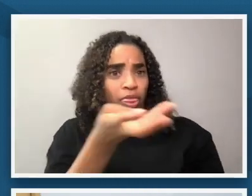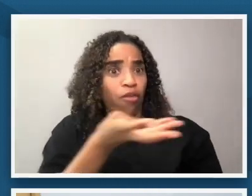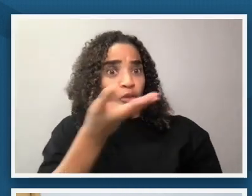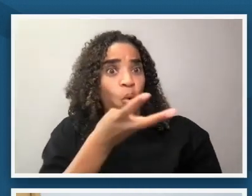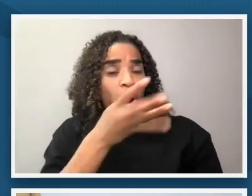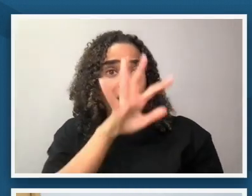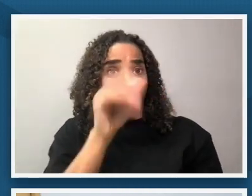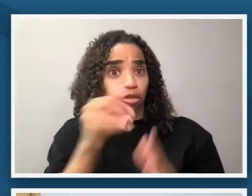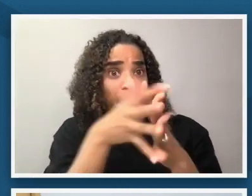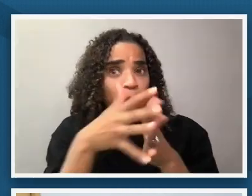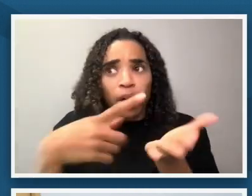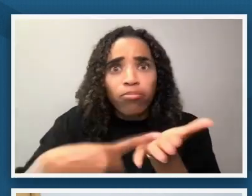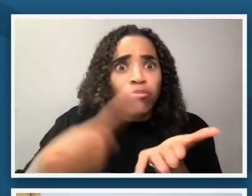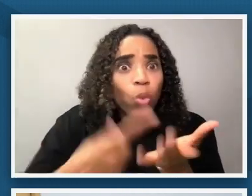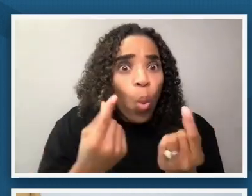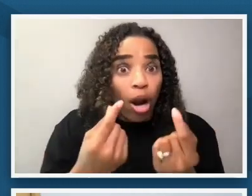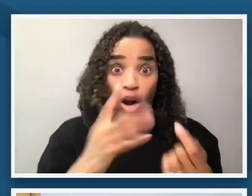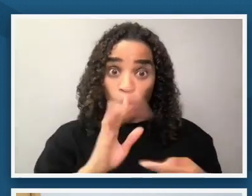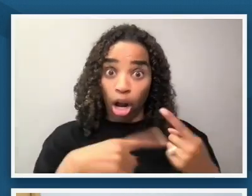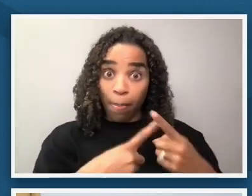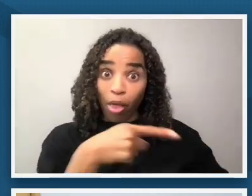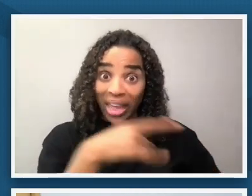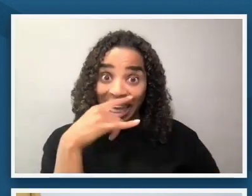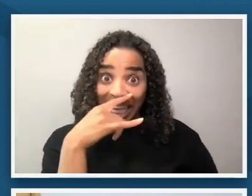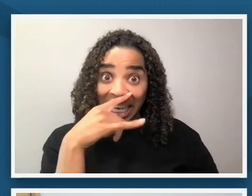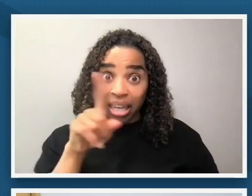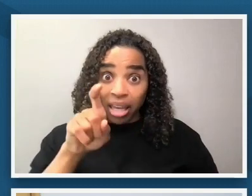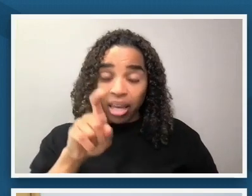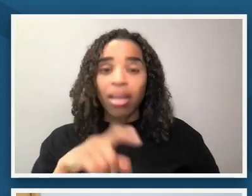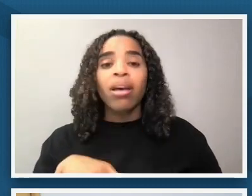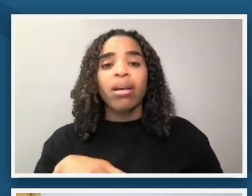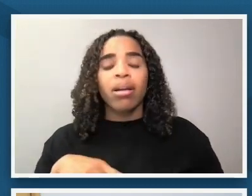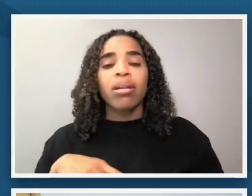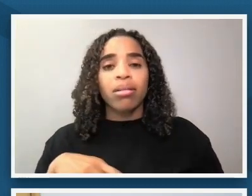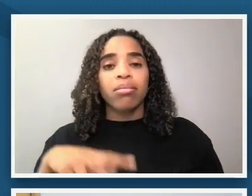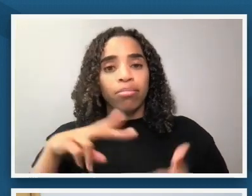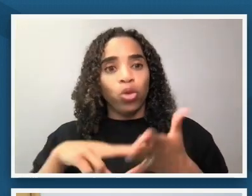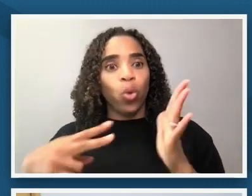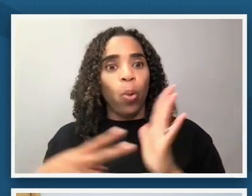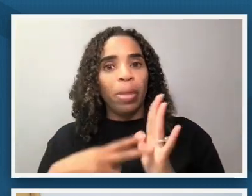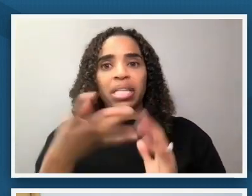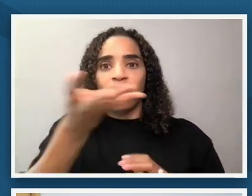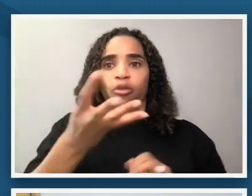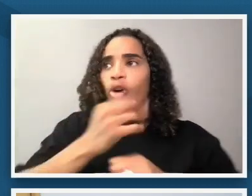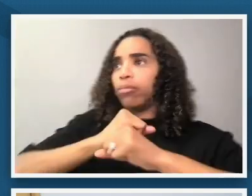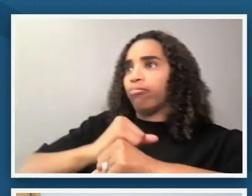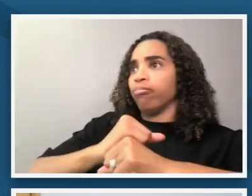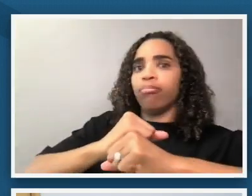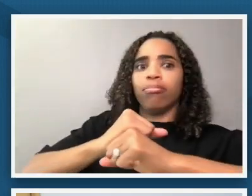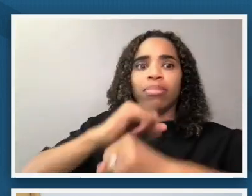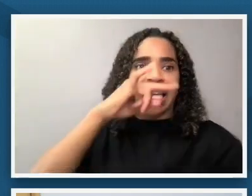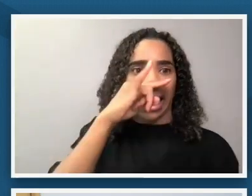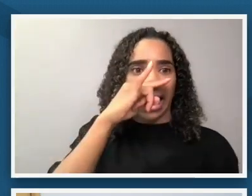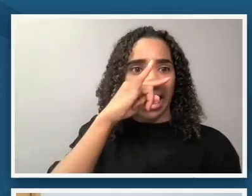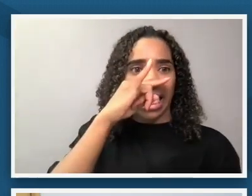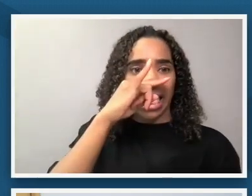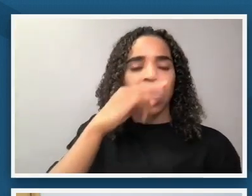conversation be about the child and so there's this you know protection